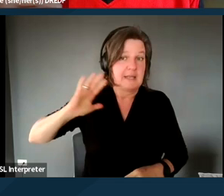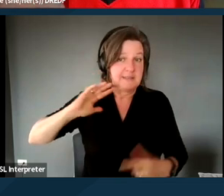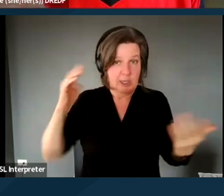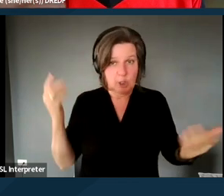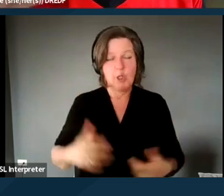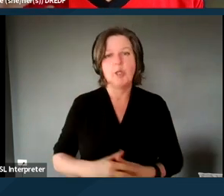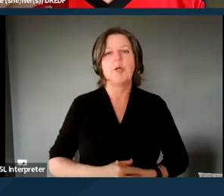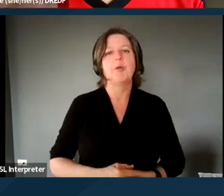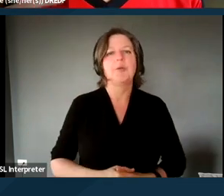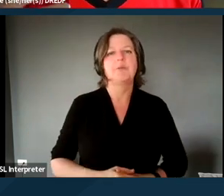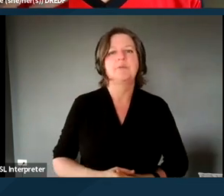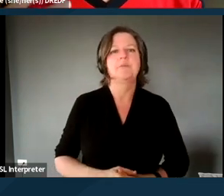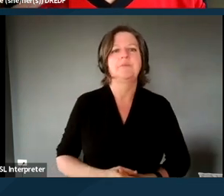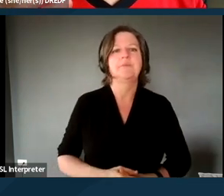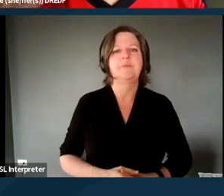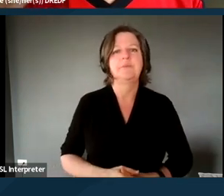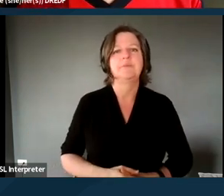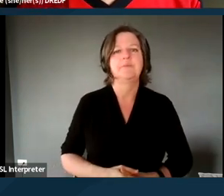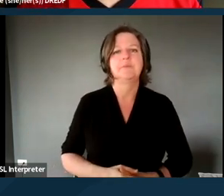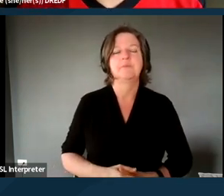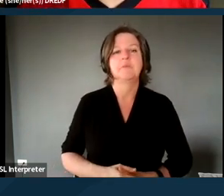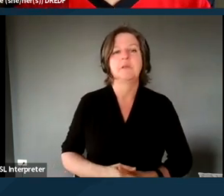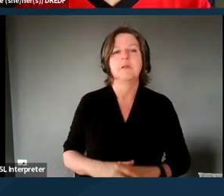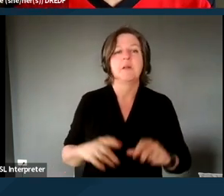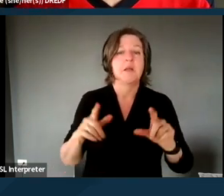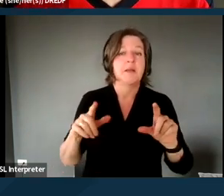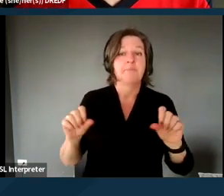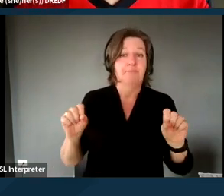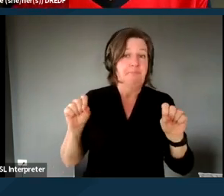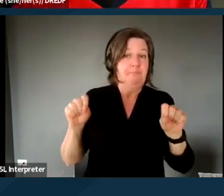in potentially every Medi-Cal per individual,